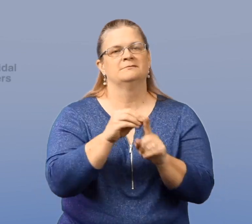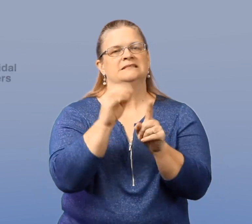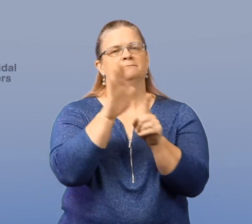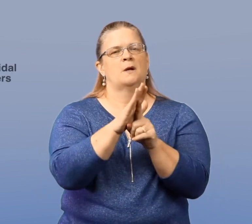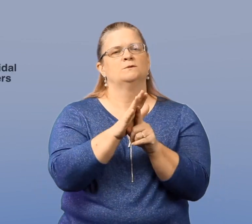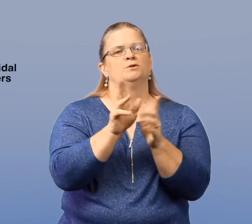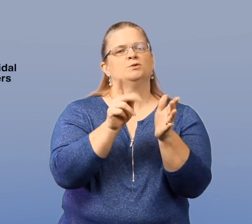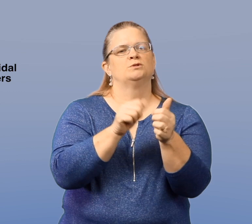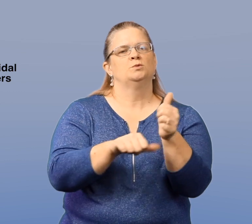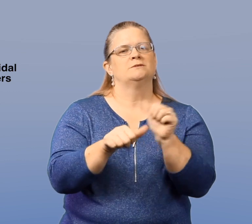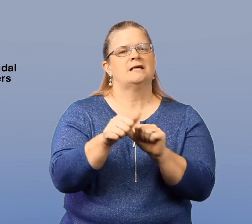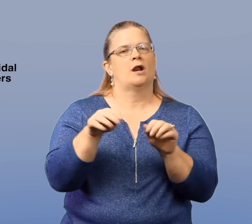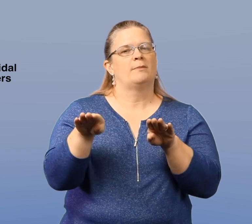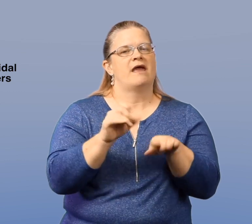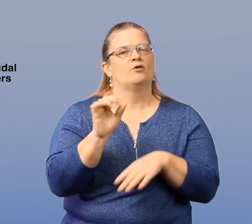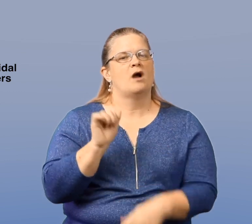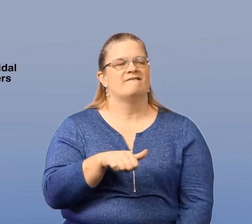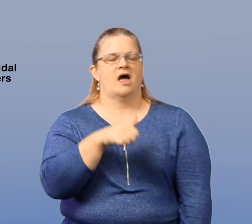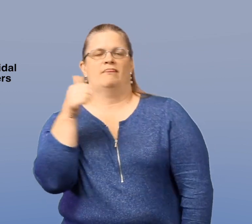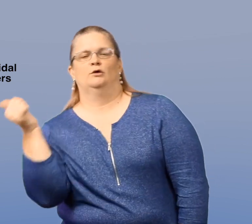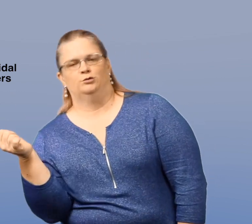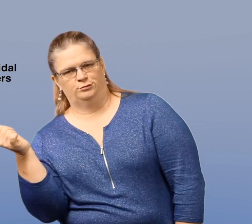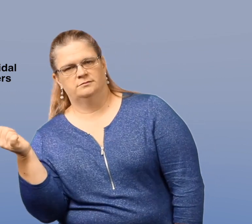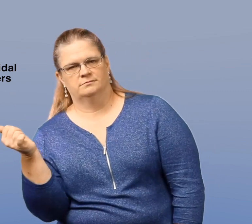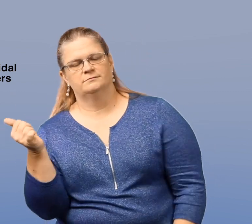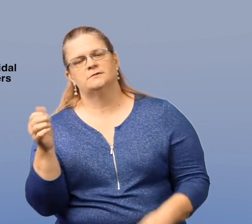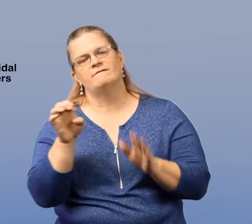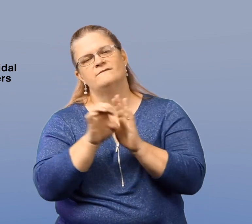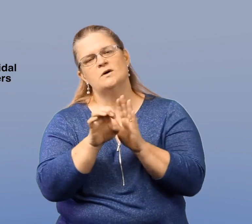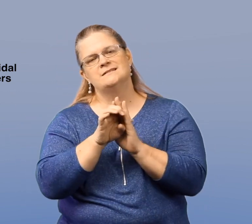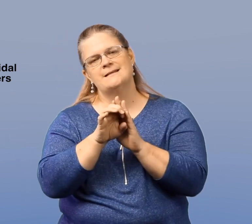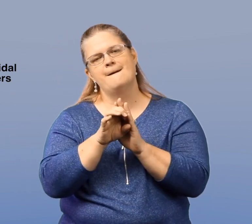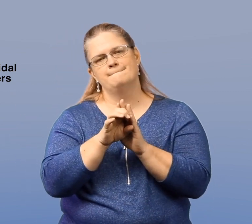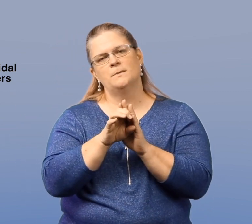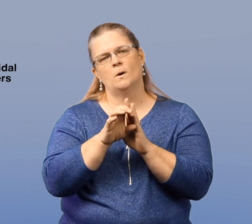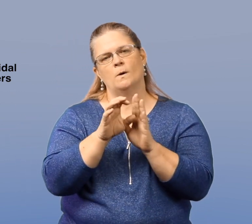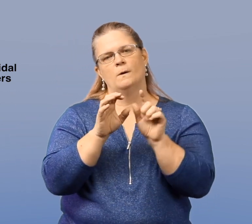Exposure to suicidal behaviors of others, for example.